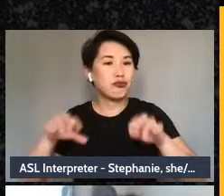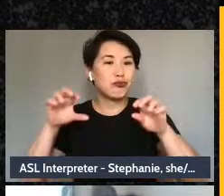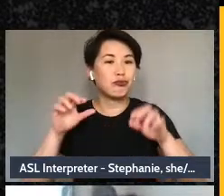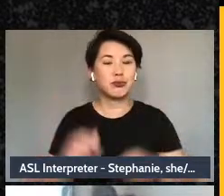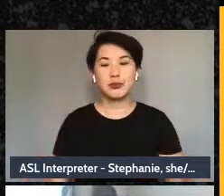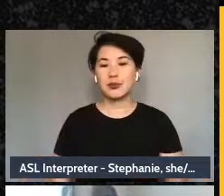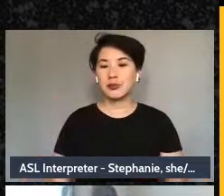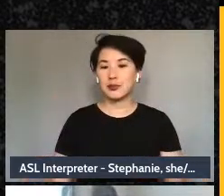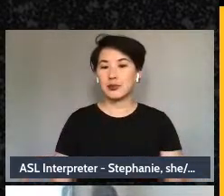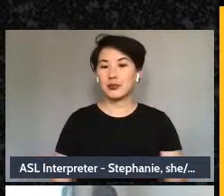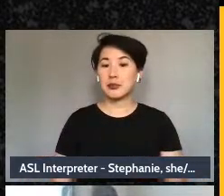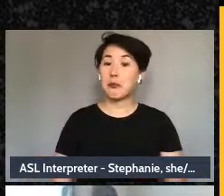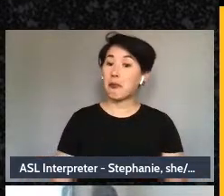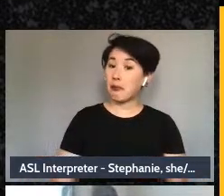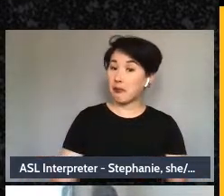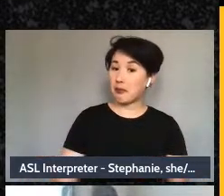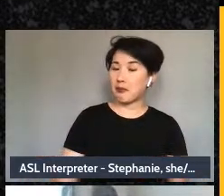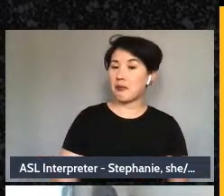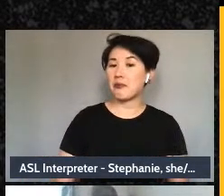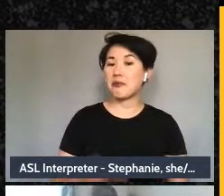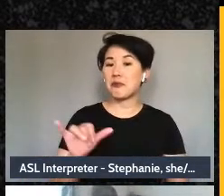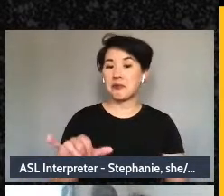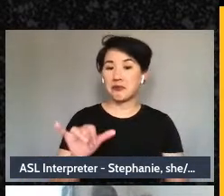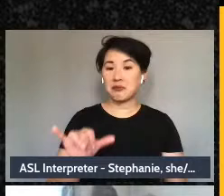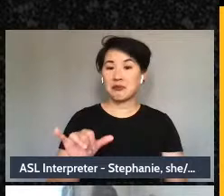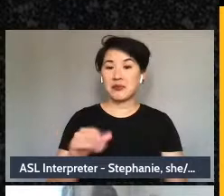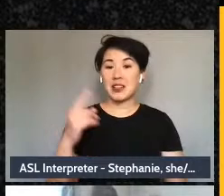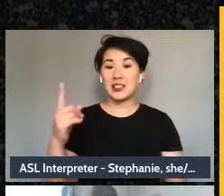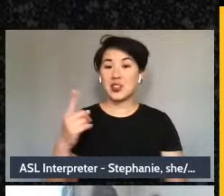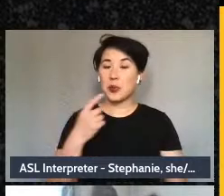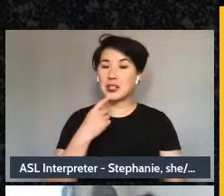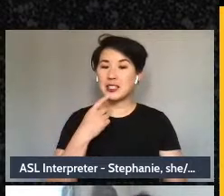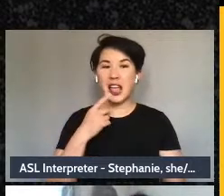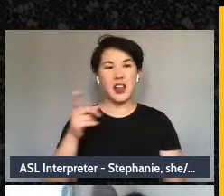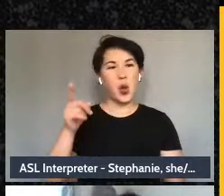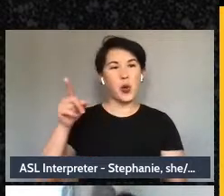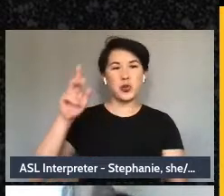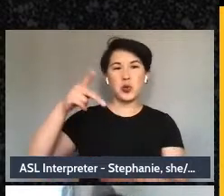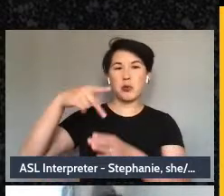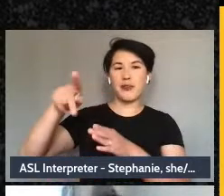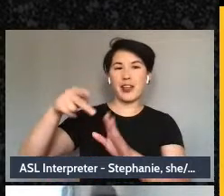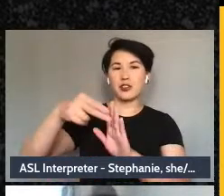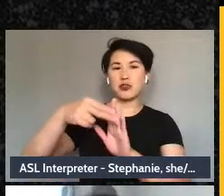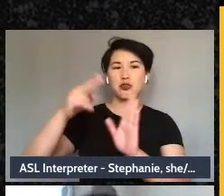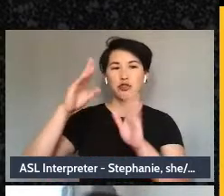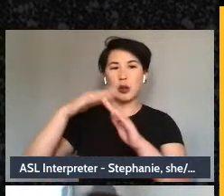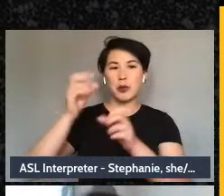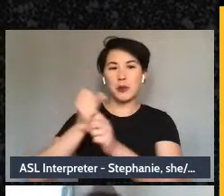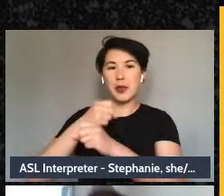Ah, someone was told that they were a professional troublemaker and now they are a pro - know that